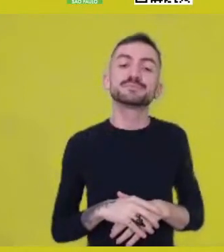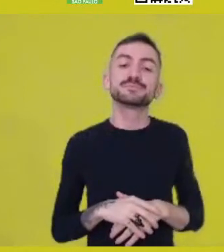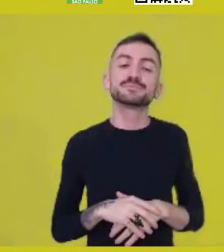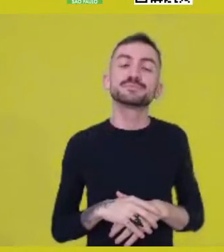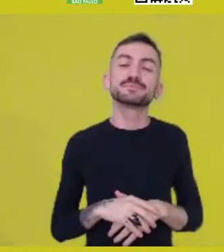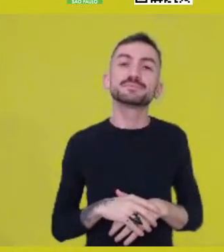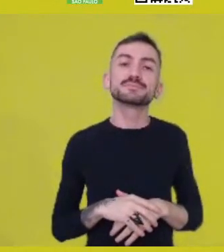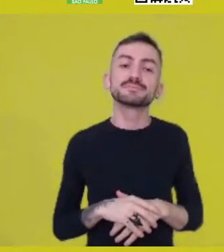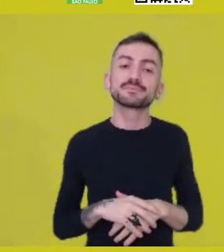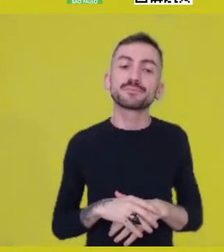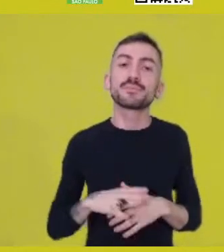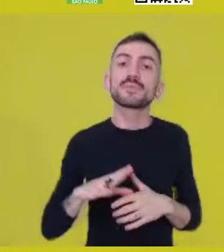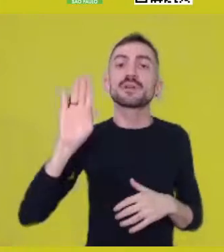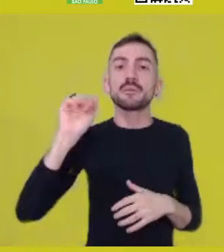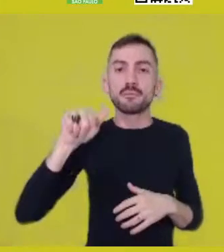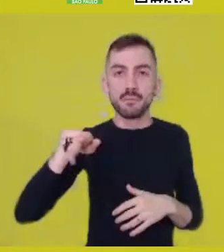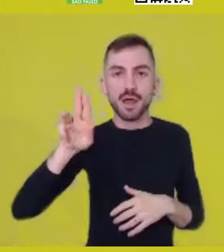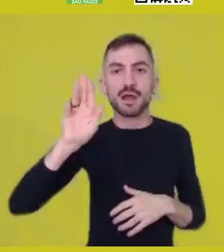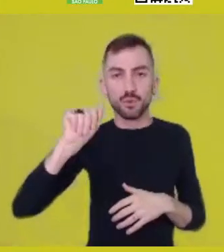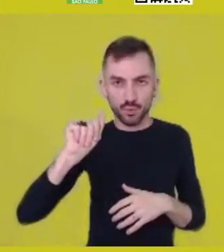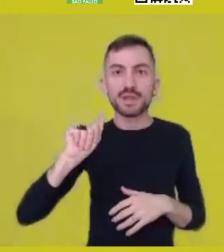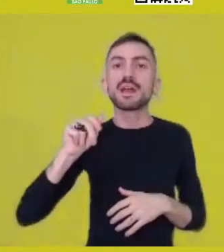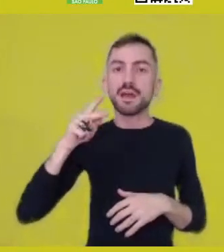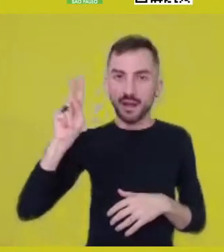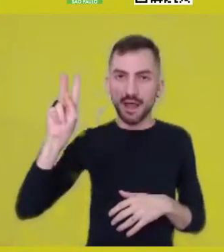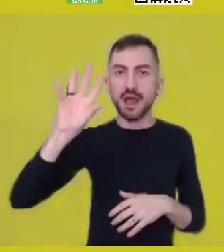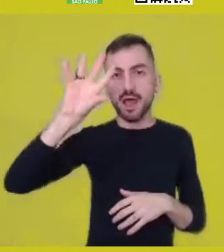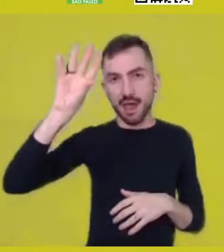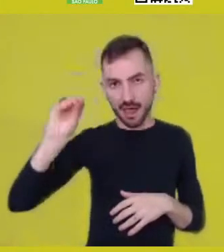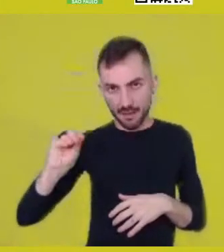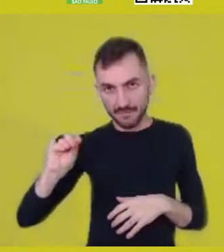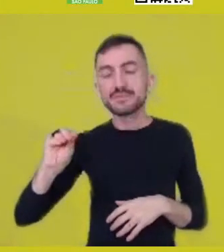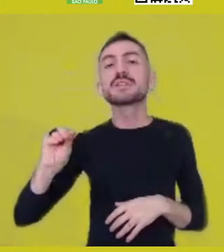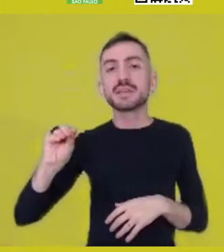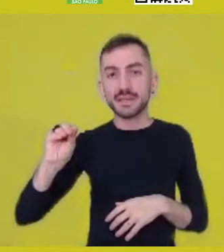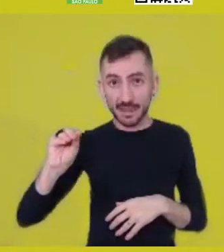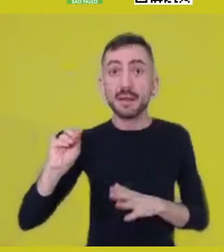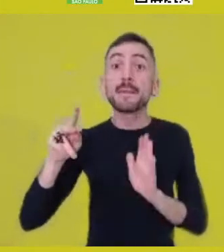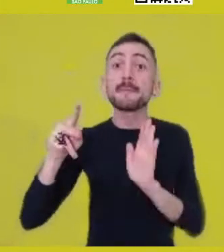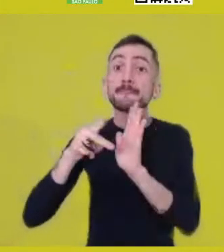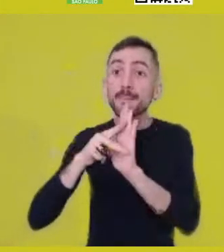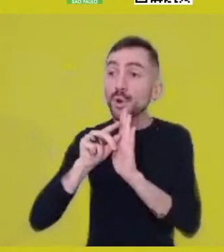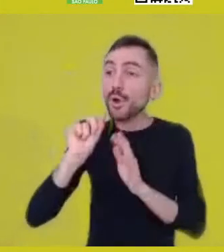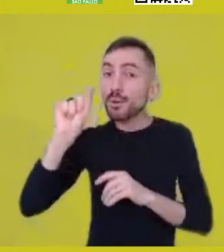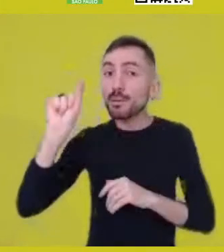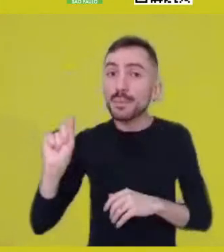in that Bantu-speaking part, therefore, of the African continent.